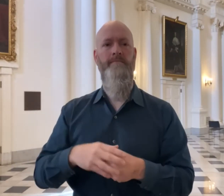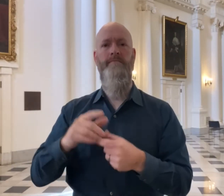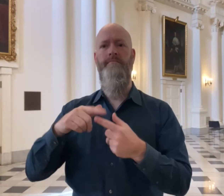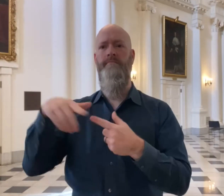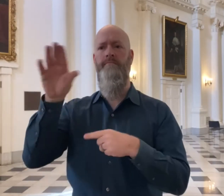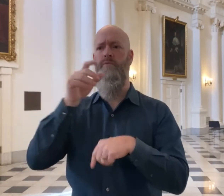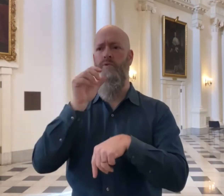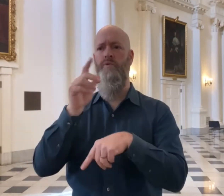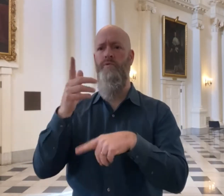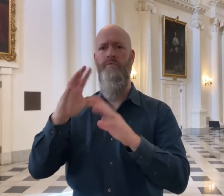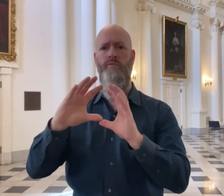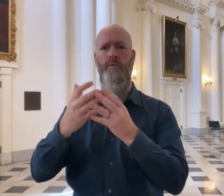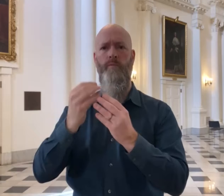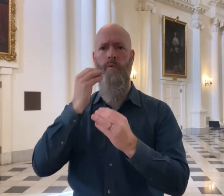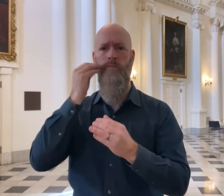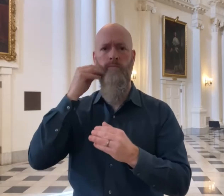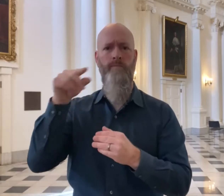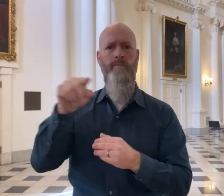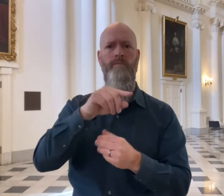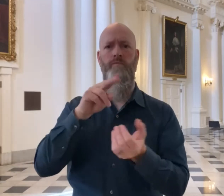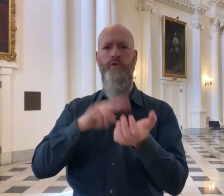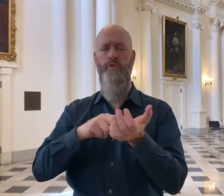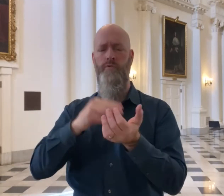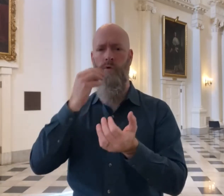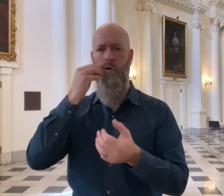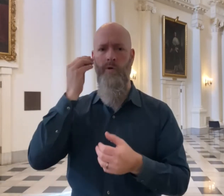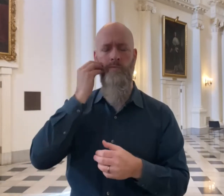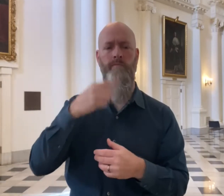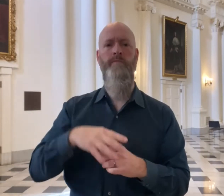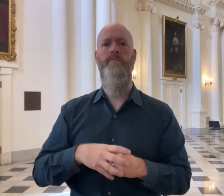residents of group homes and living assisted facilities,